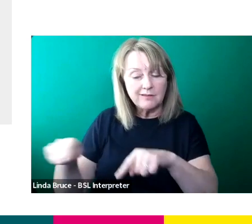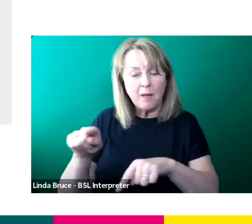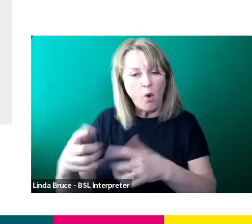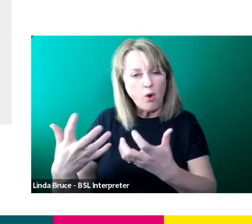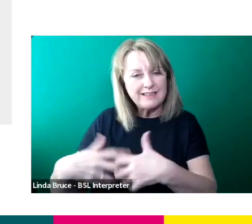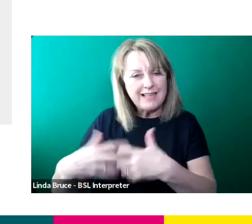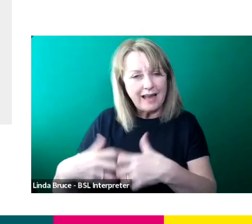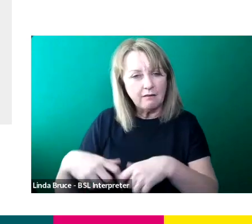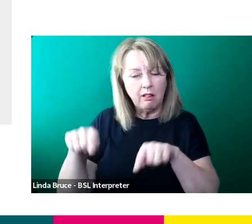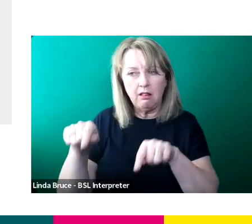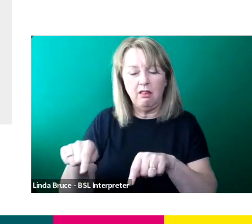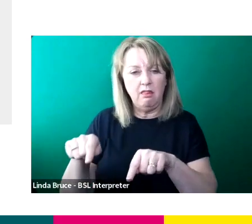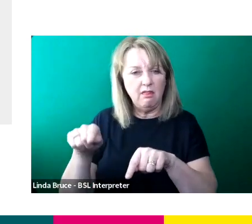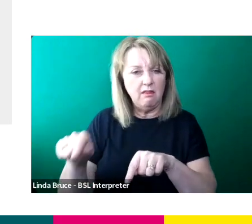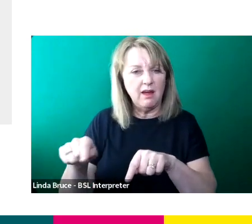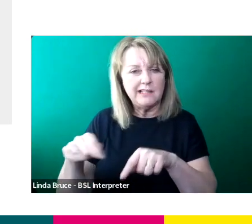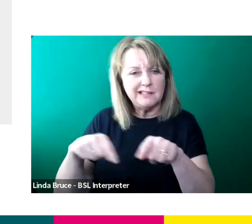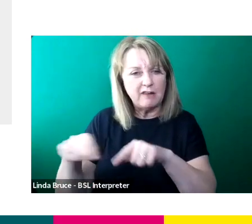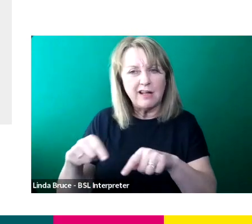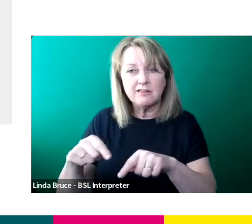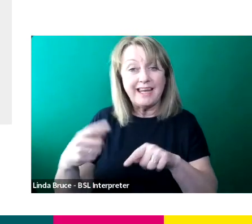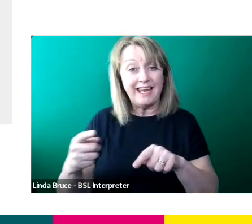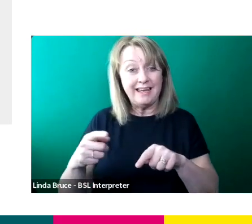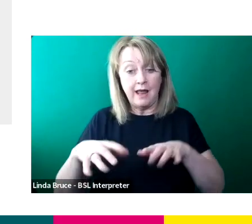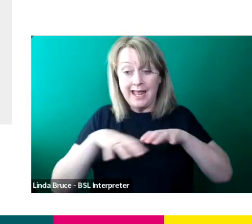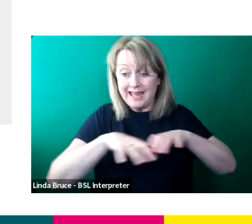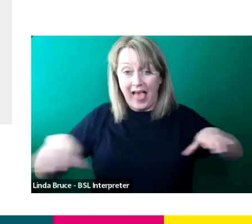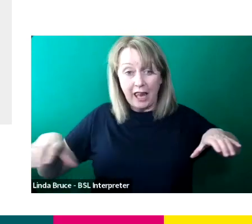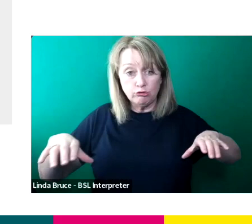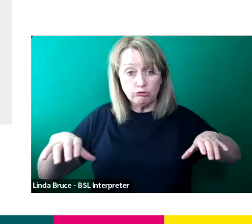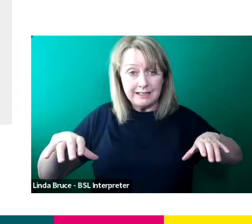They look at, you know, can have a director in the gallery or you can have a producer